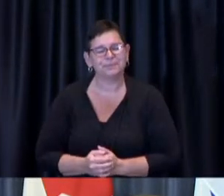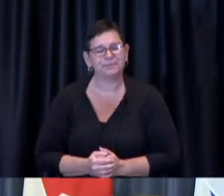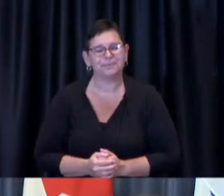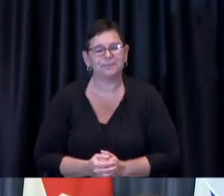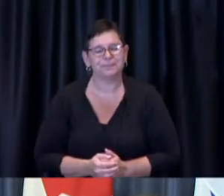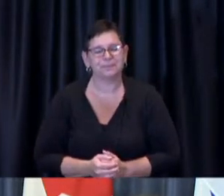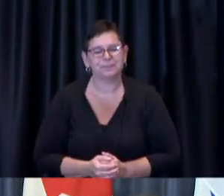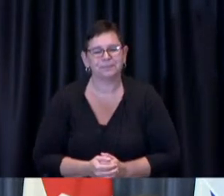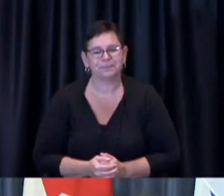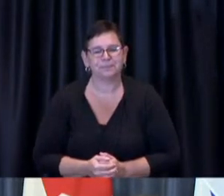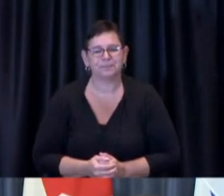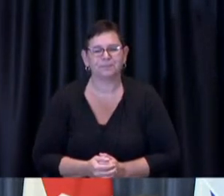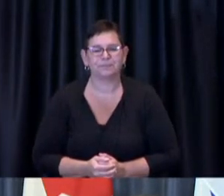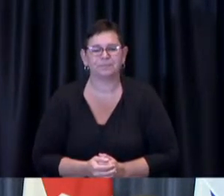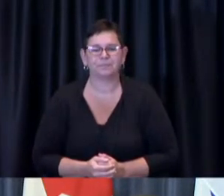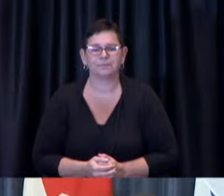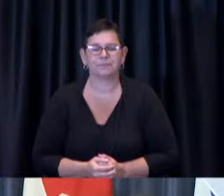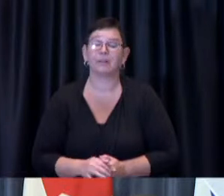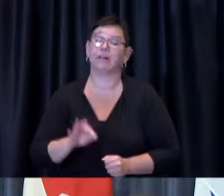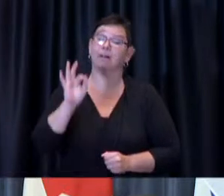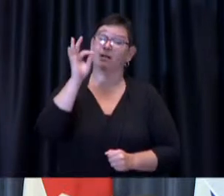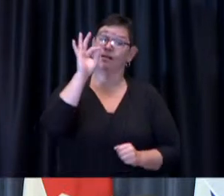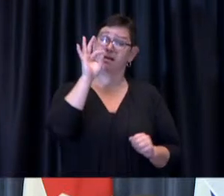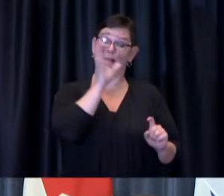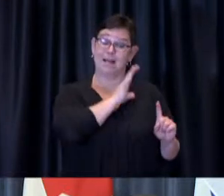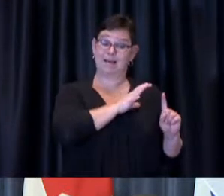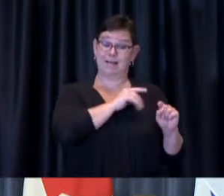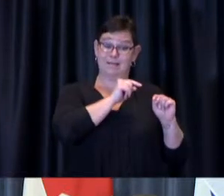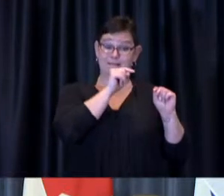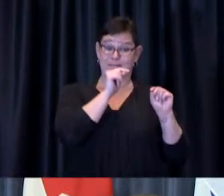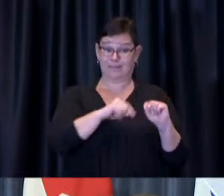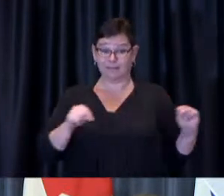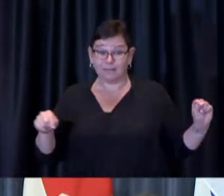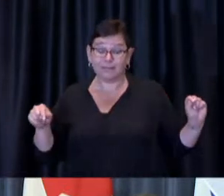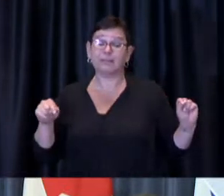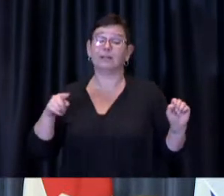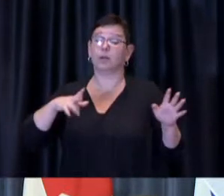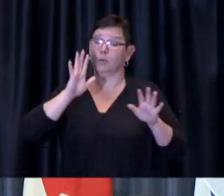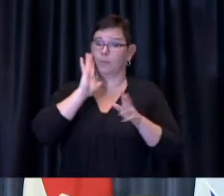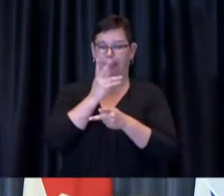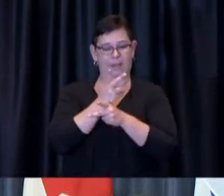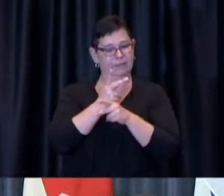Our nine City-operated, mass vaccine clinics will continue to operate seven days per week